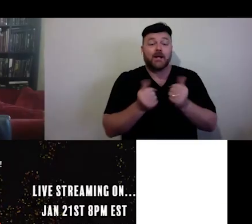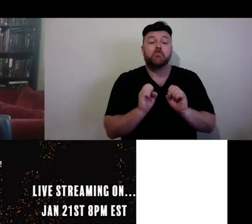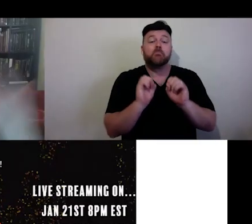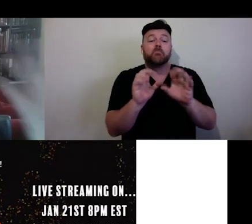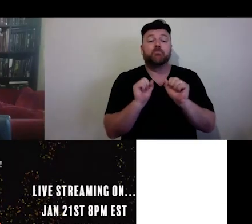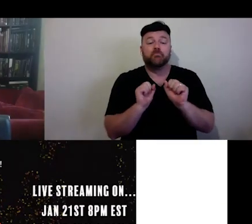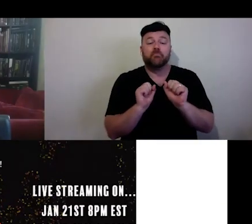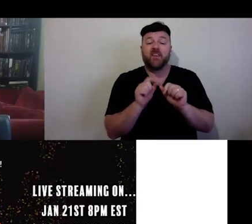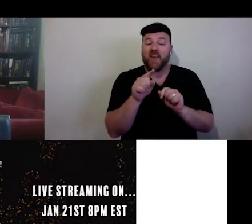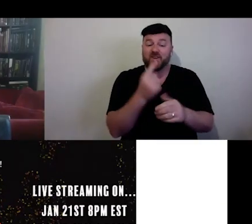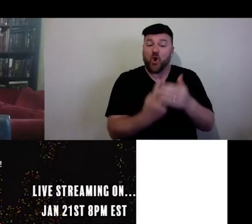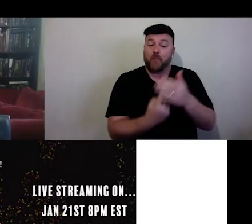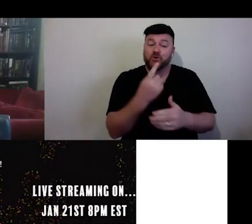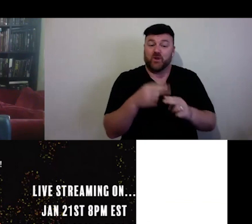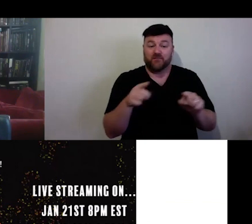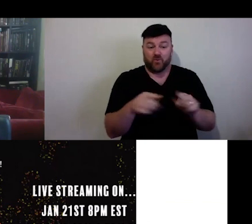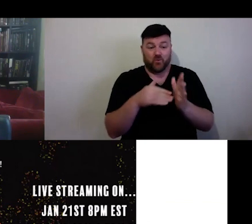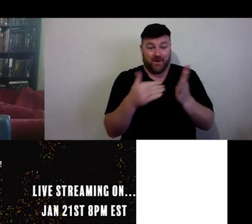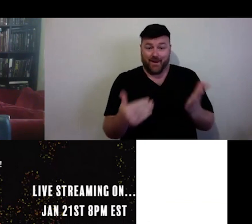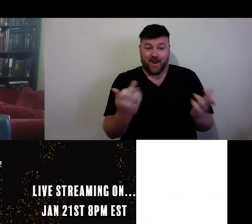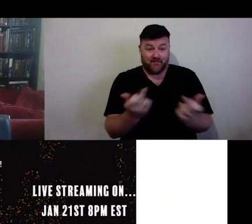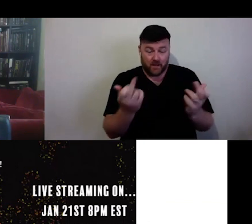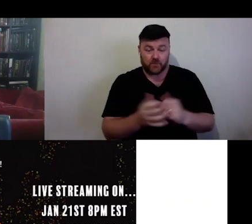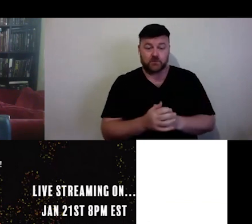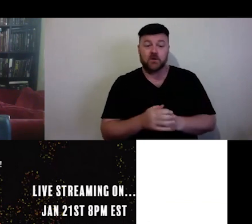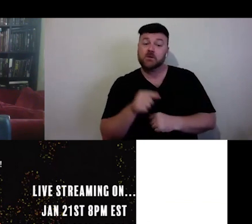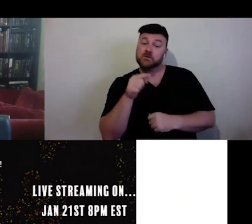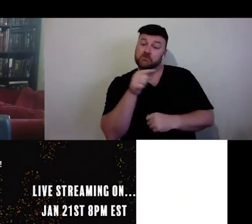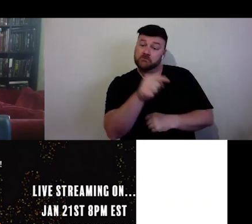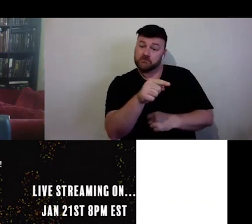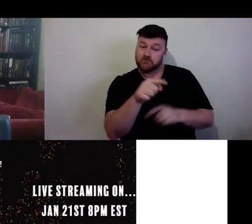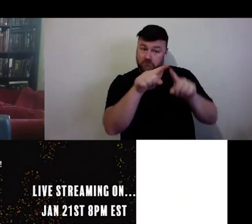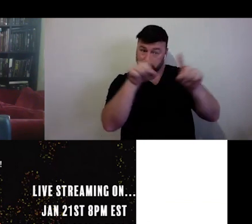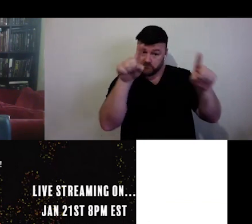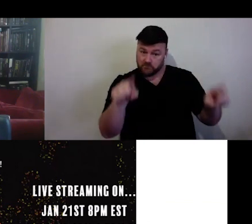And this is an example of some artists who did a